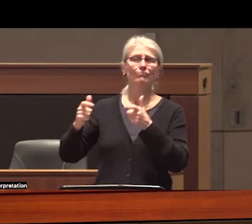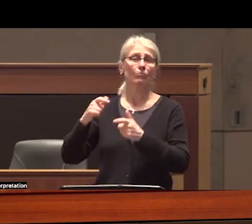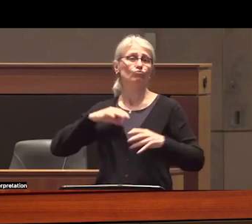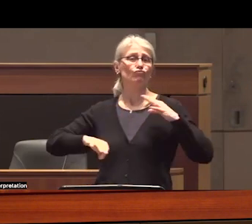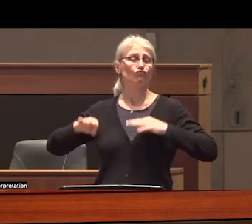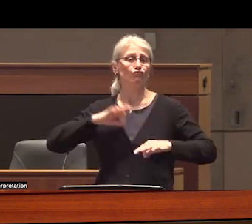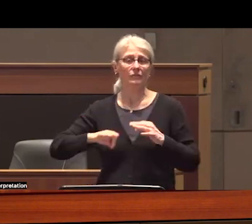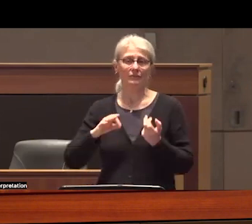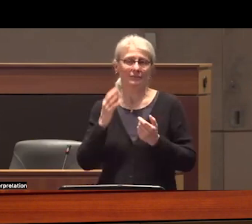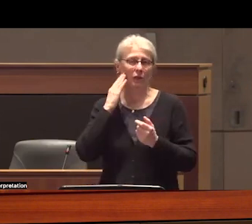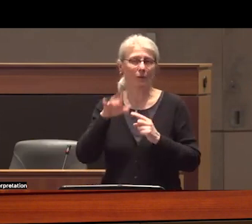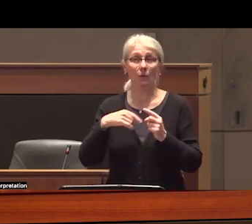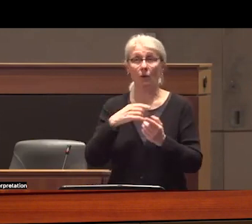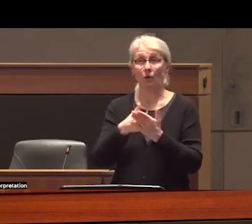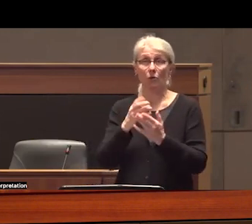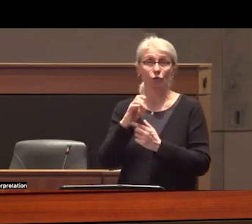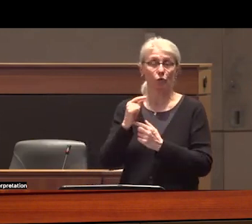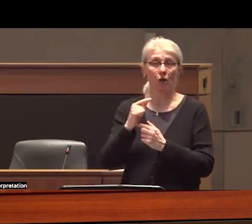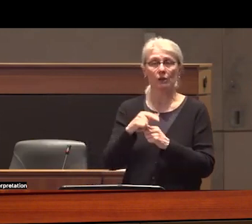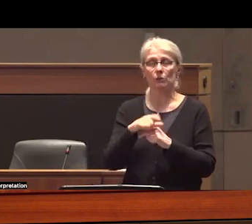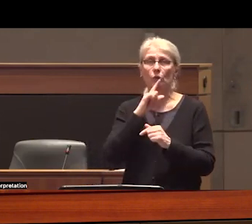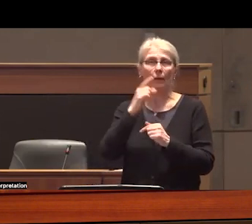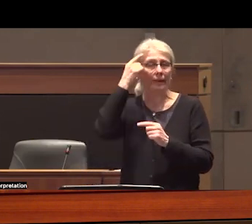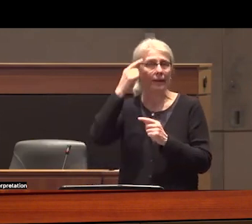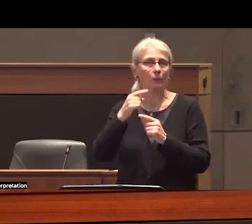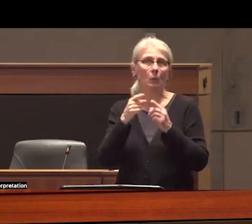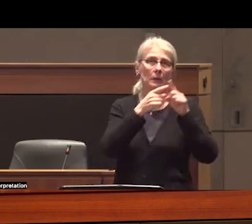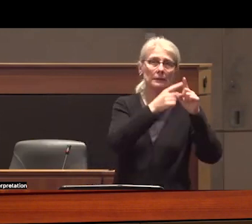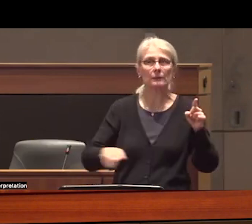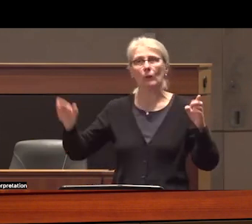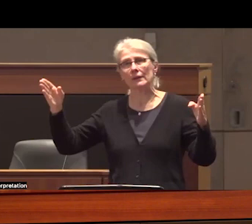and regulating all drugs we're not talking about either ends of the spectrum we're not saying that